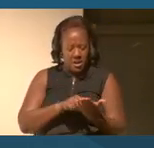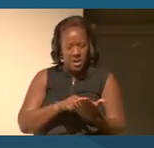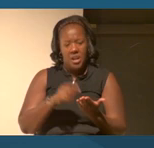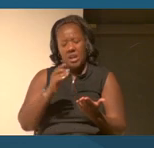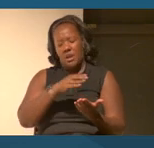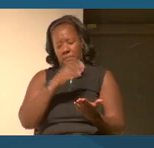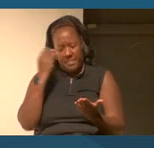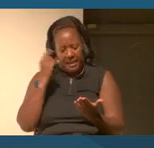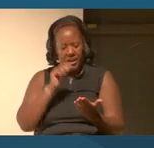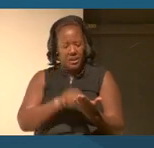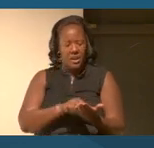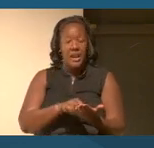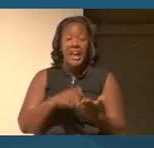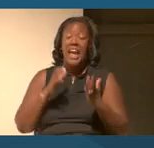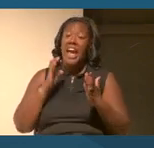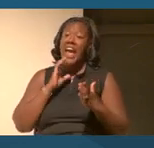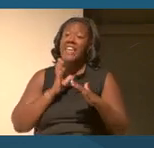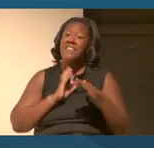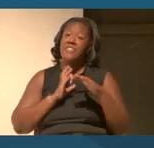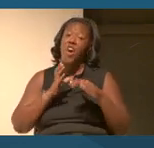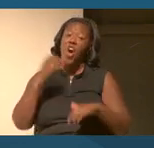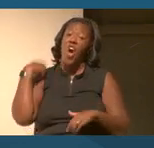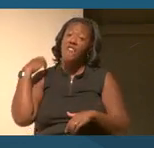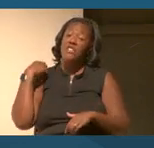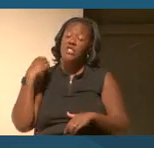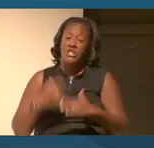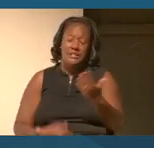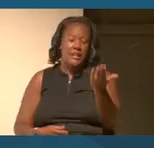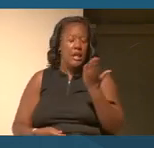And the customs officer, when I got to him, he's like, yes.